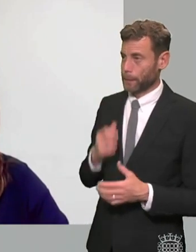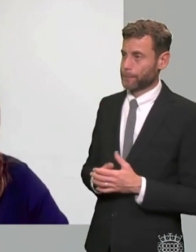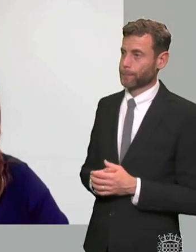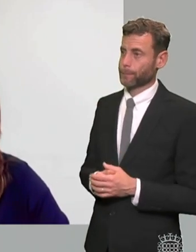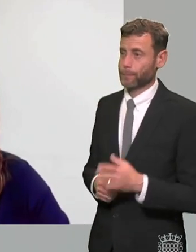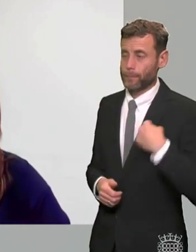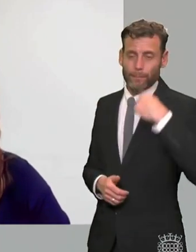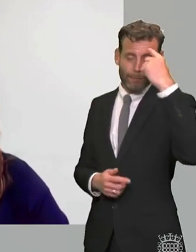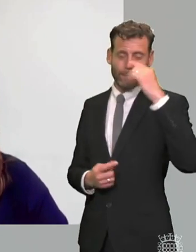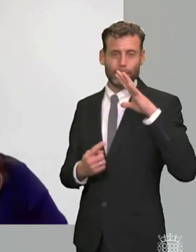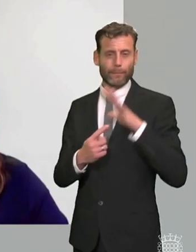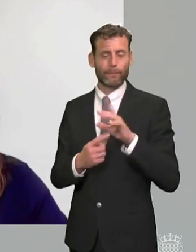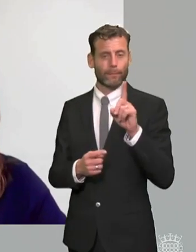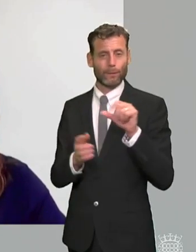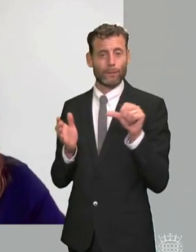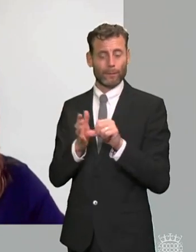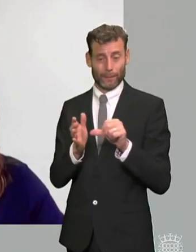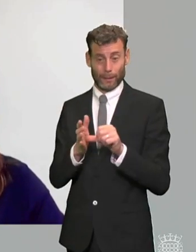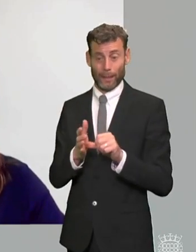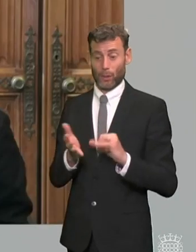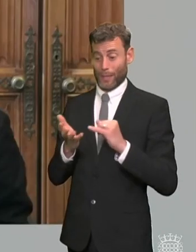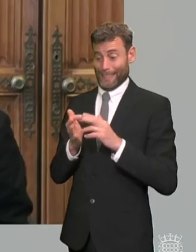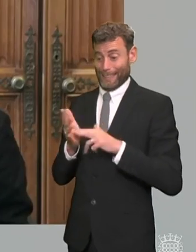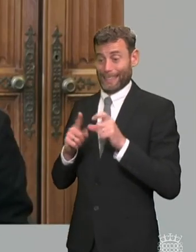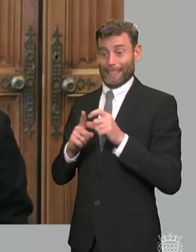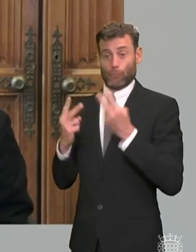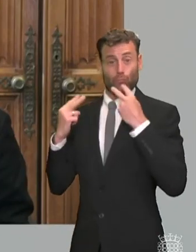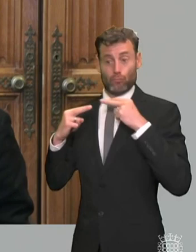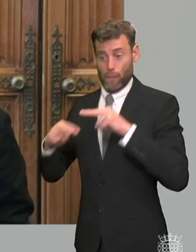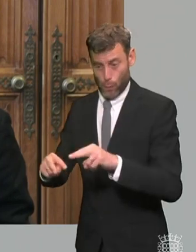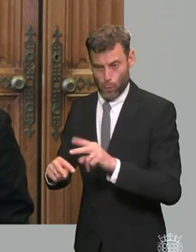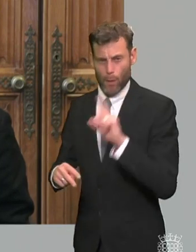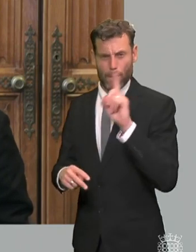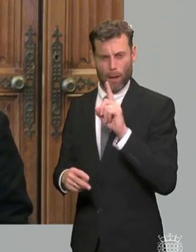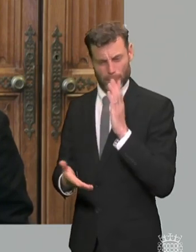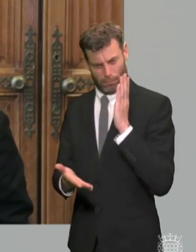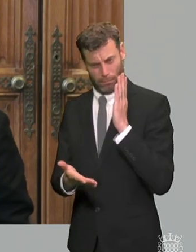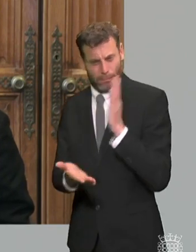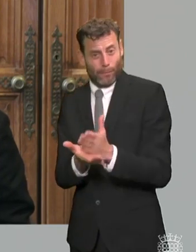i think it's a wolf in sheep's clothing um just just before i come into the the the uh